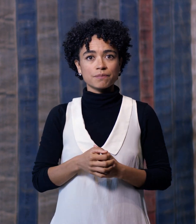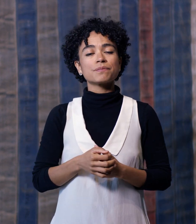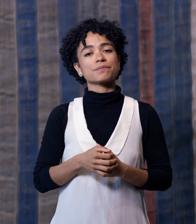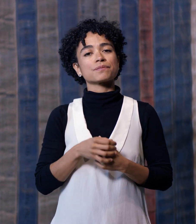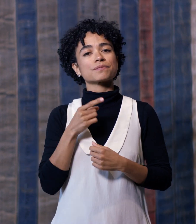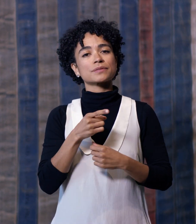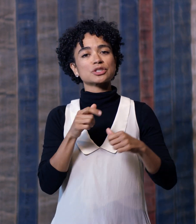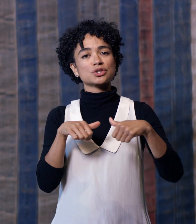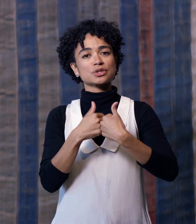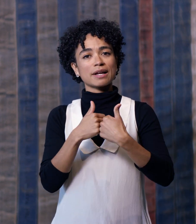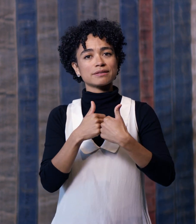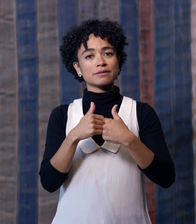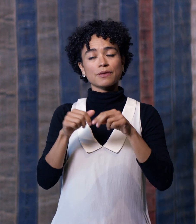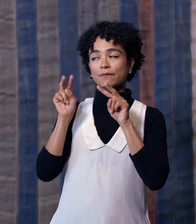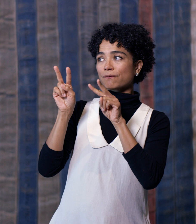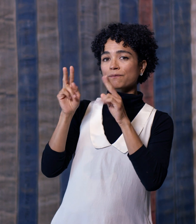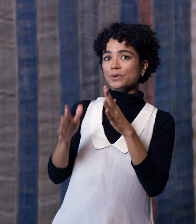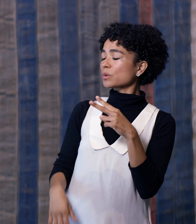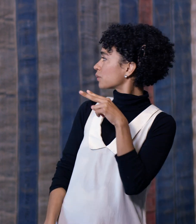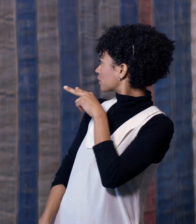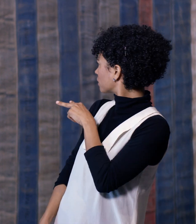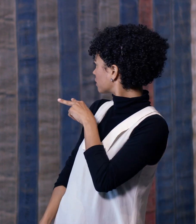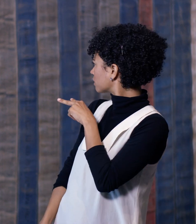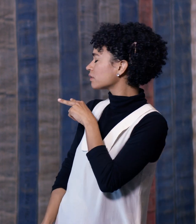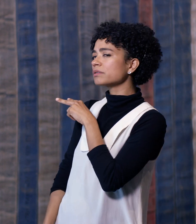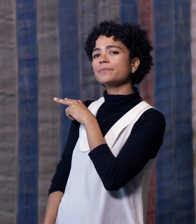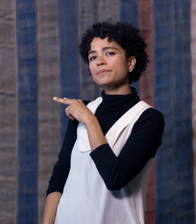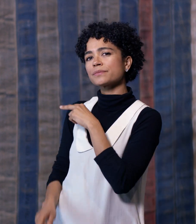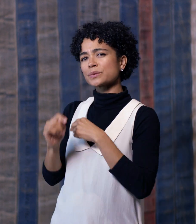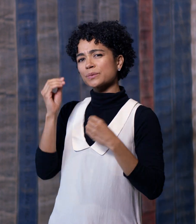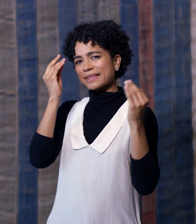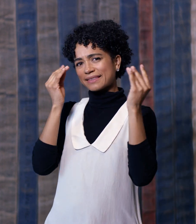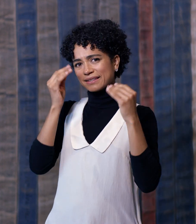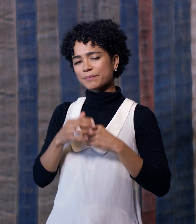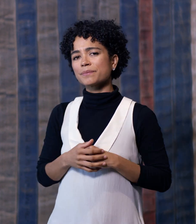He is challenging the viewer to really think.